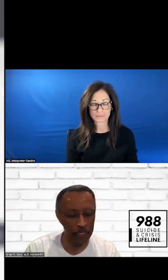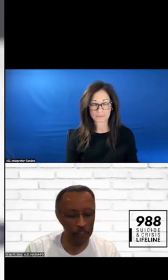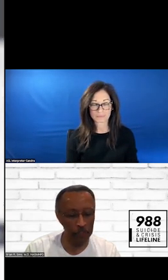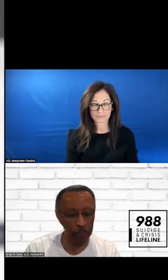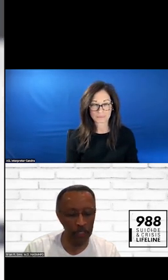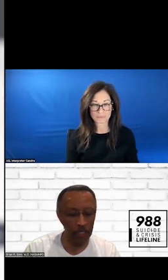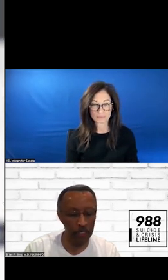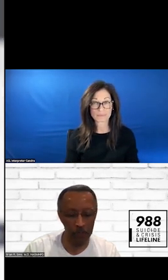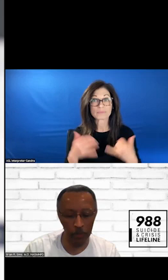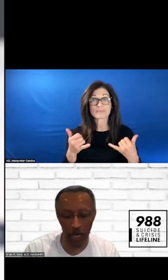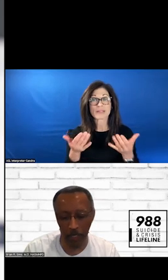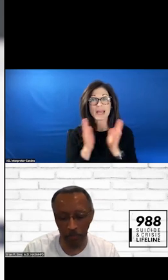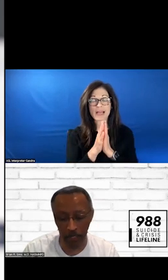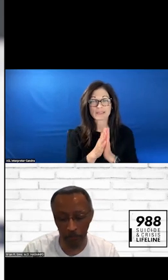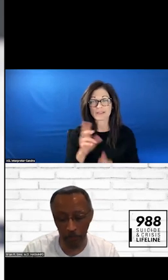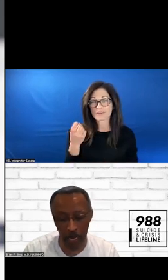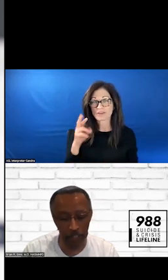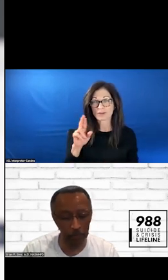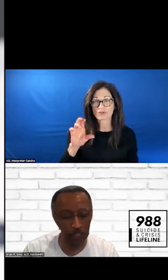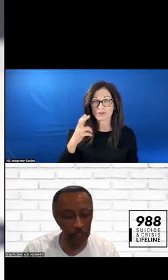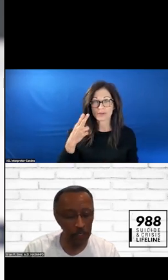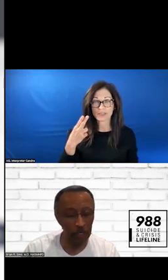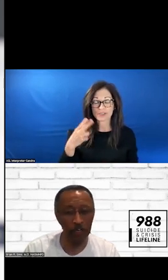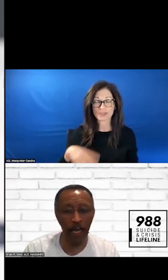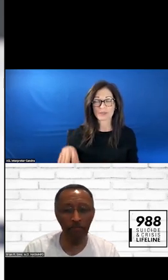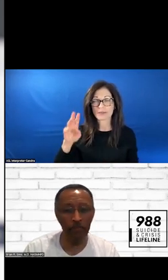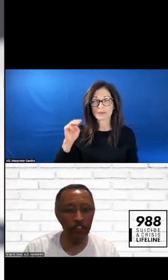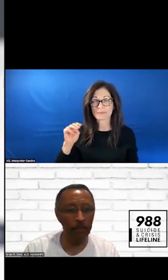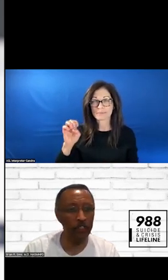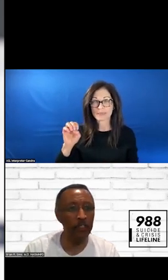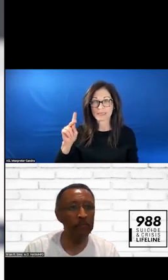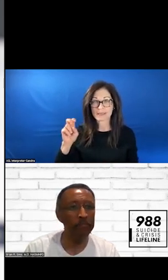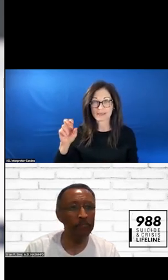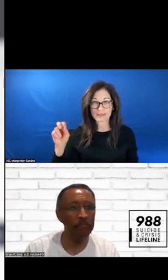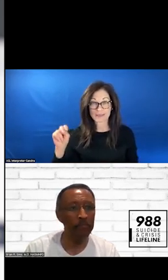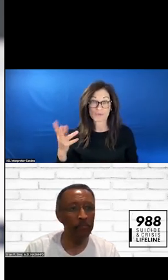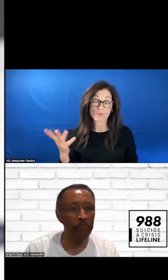DOCTOR RICHARD MCKEON AND MAKE A FEW COMMENTS ON BEHALF OF SAMHSA. >>: